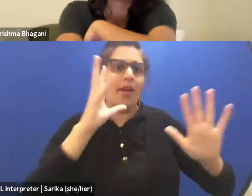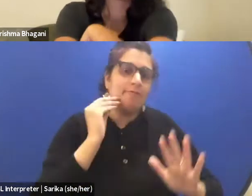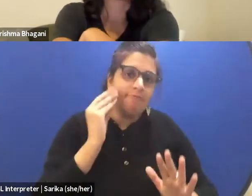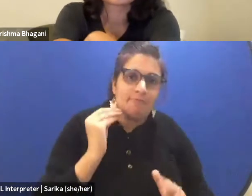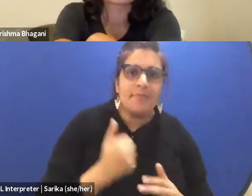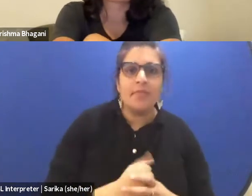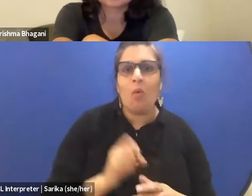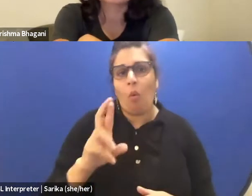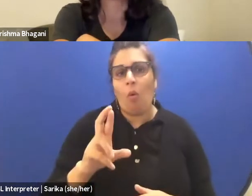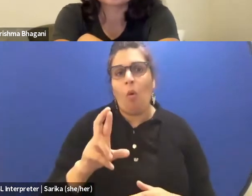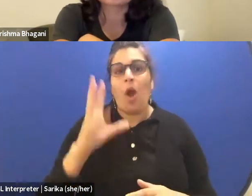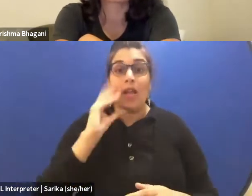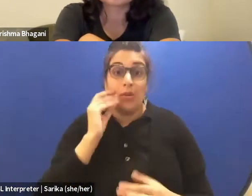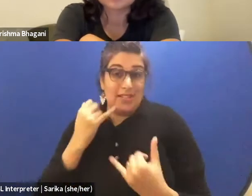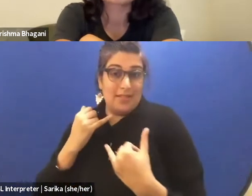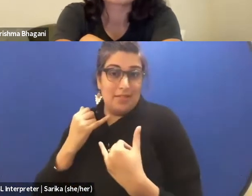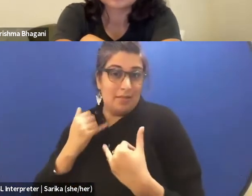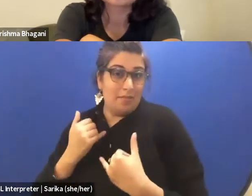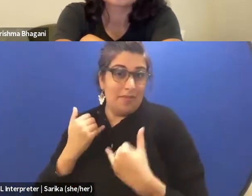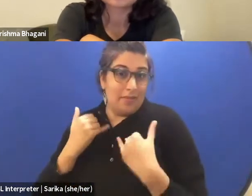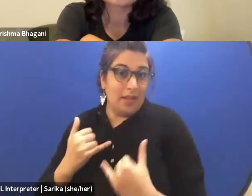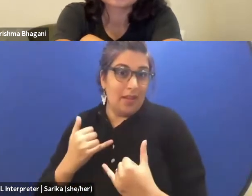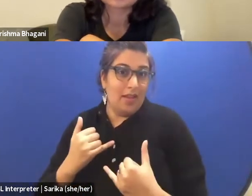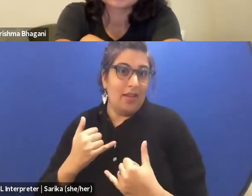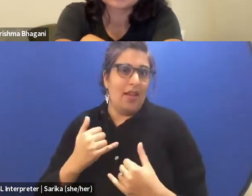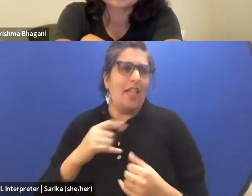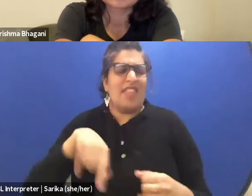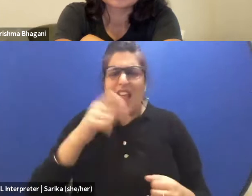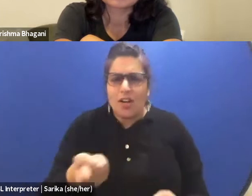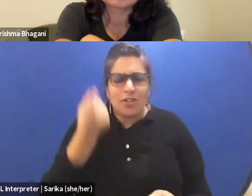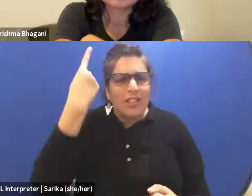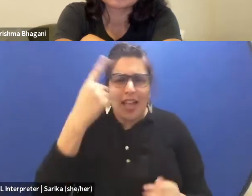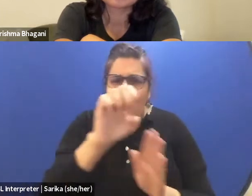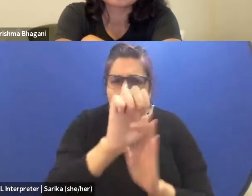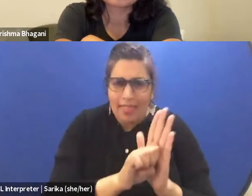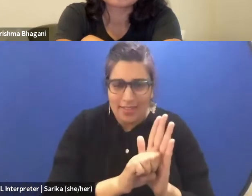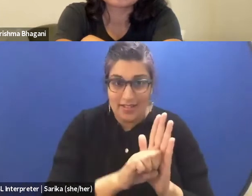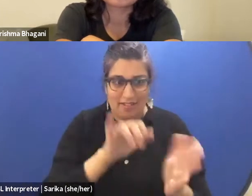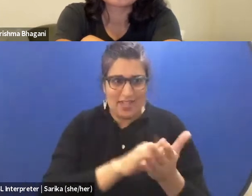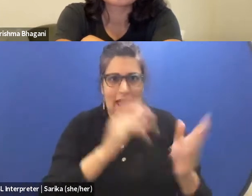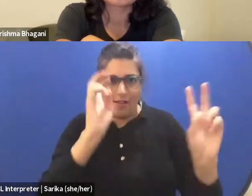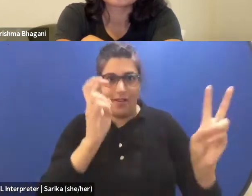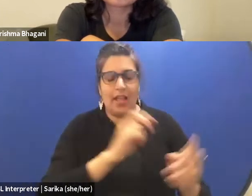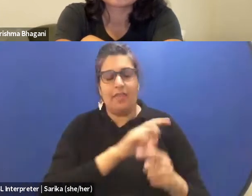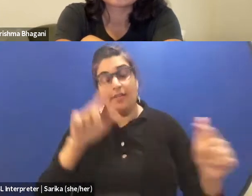or they're experiencing that thing before, obviously understanding the ethics of that. And then of course, I got challenged, have I read books?